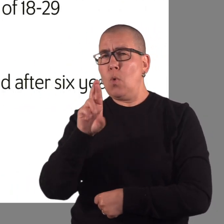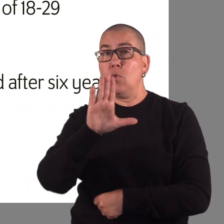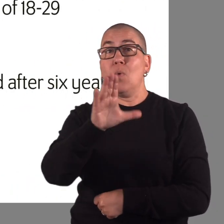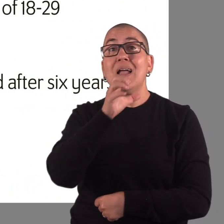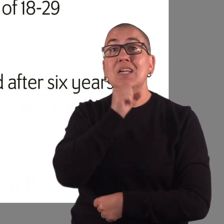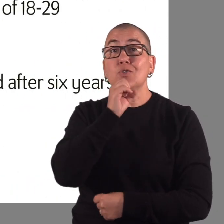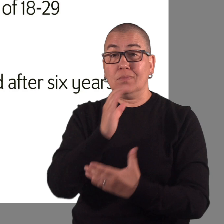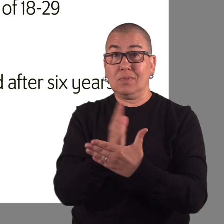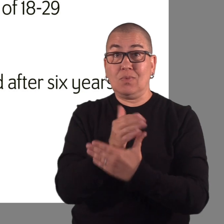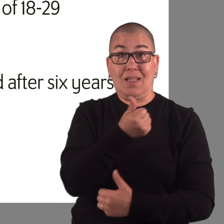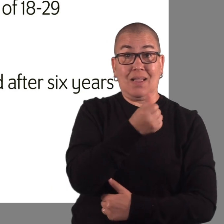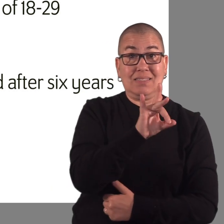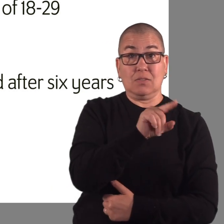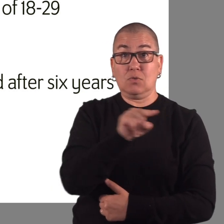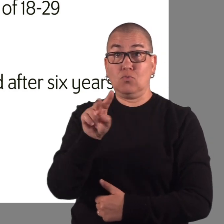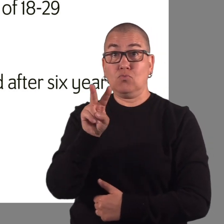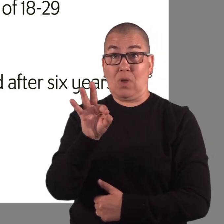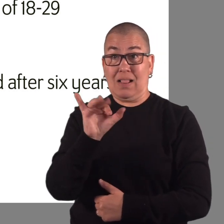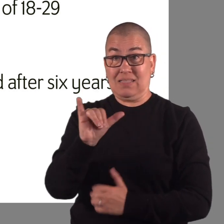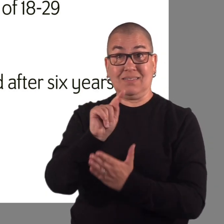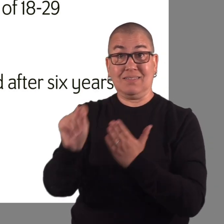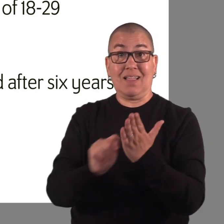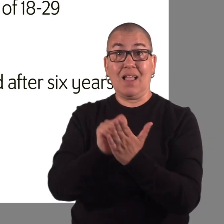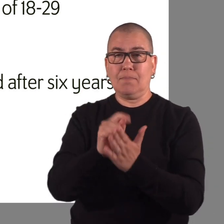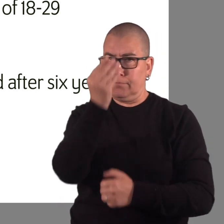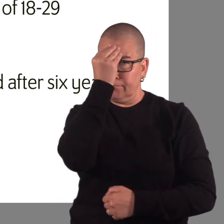and you were between the age of 18-29 when it was granted,